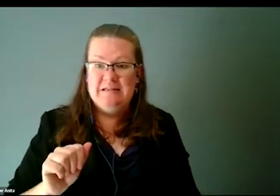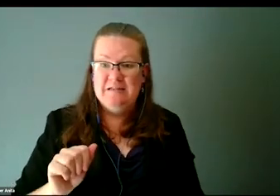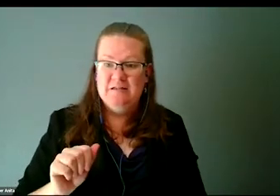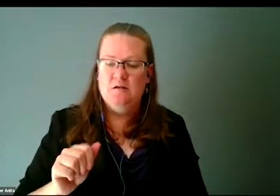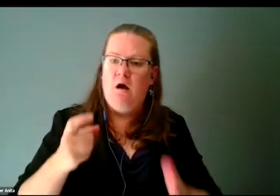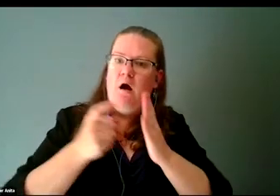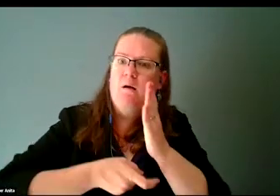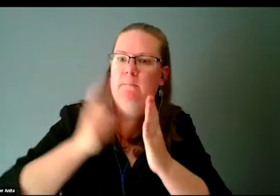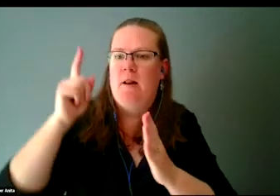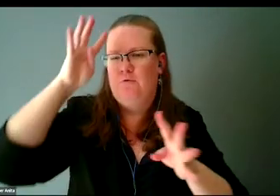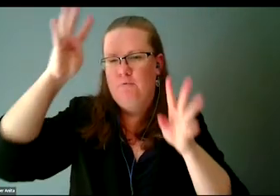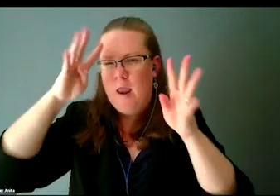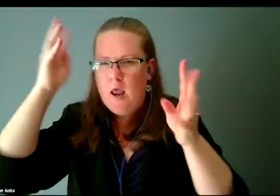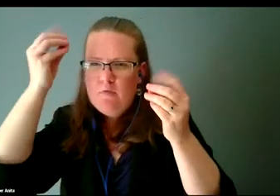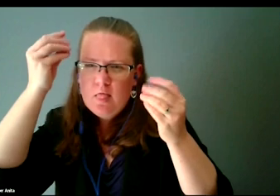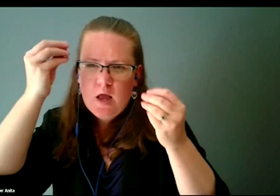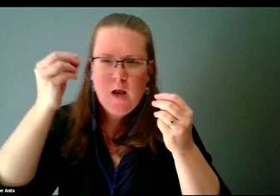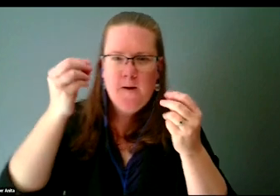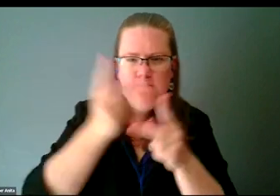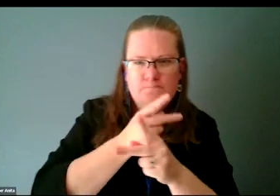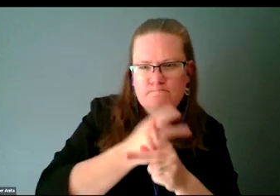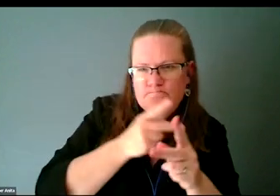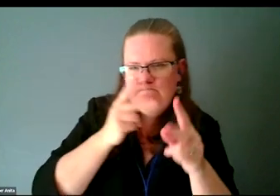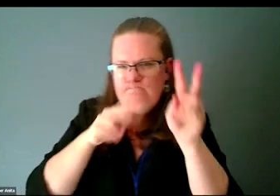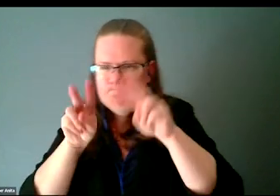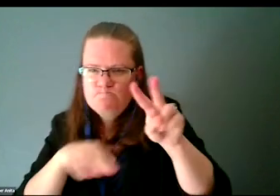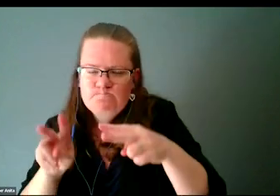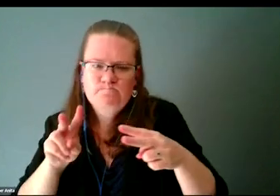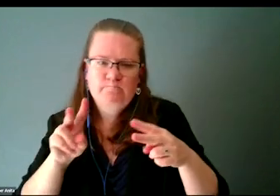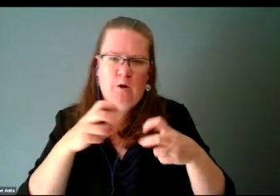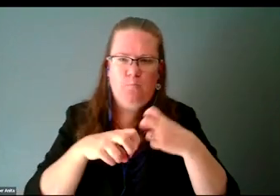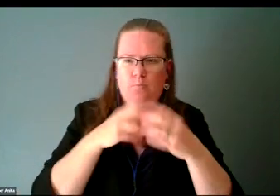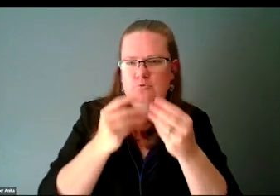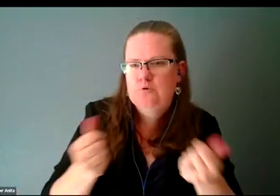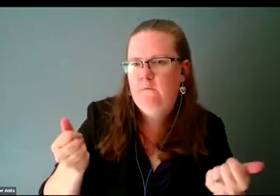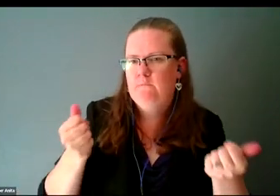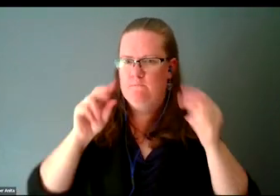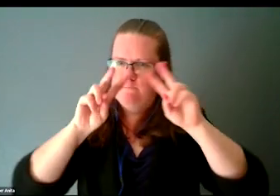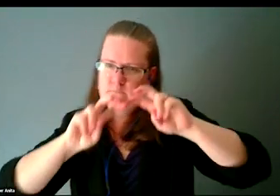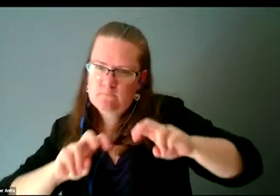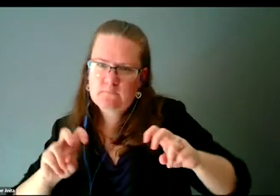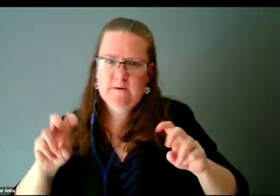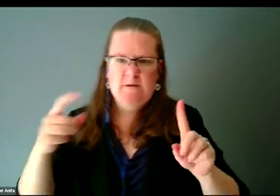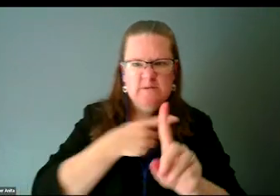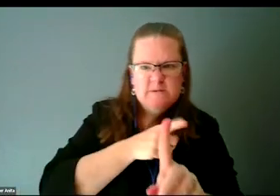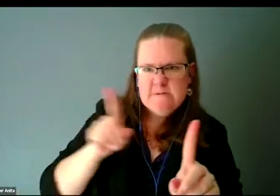automatic problem solvers, automatic folks who have to navigate the world differently.